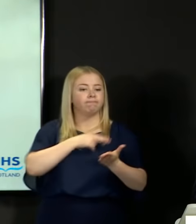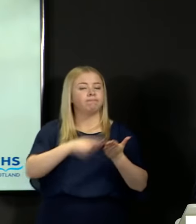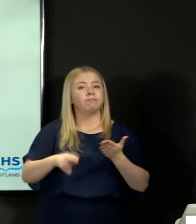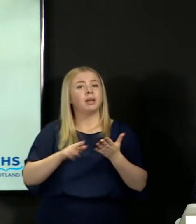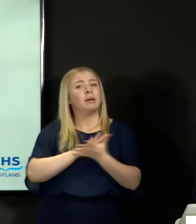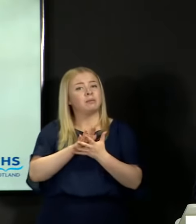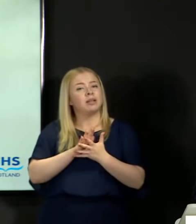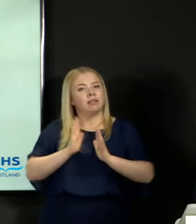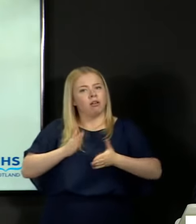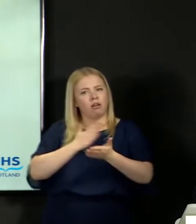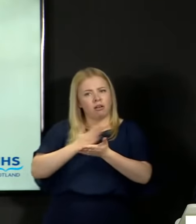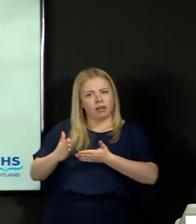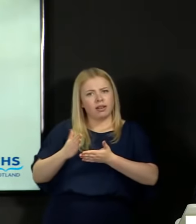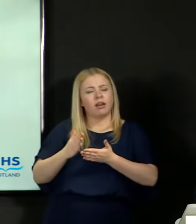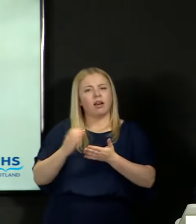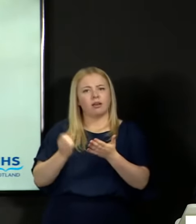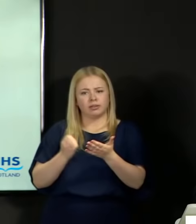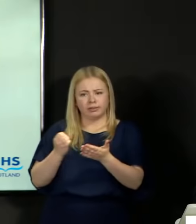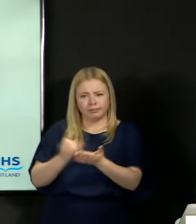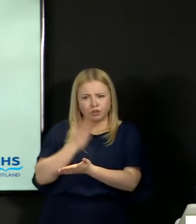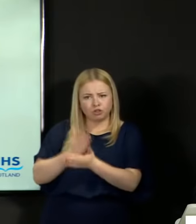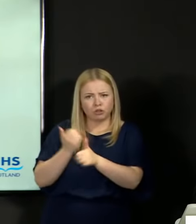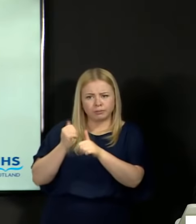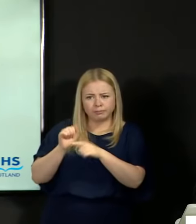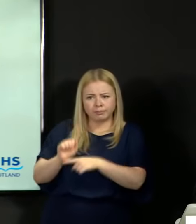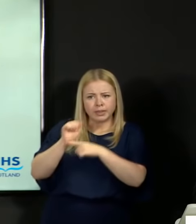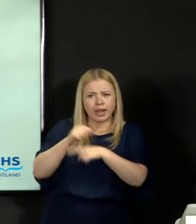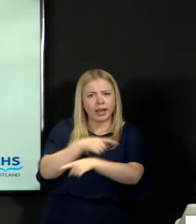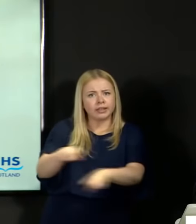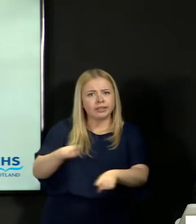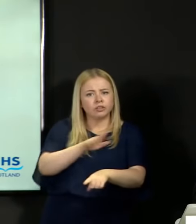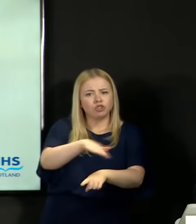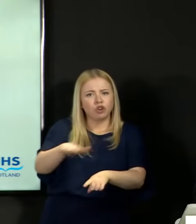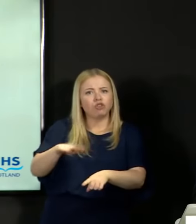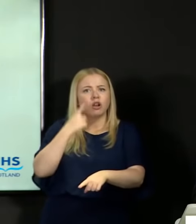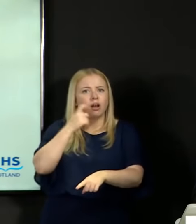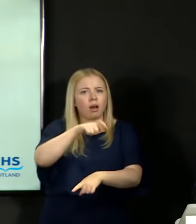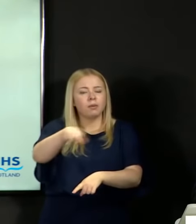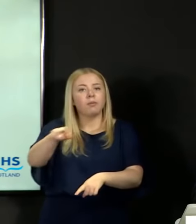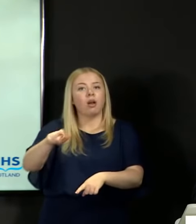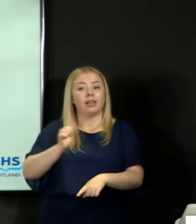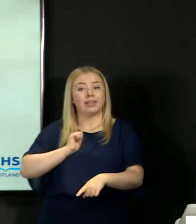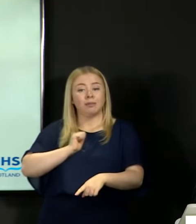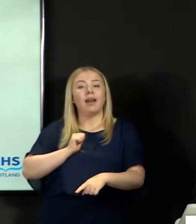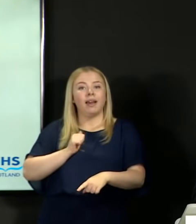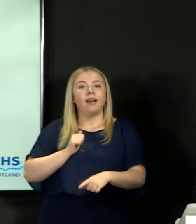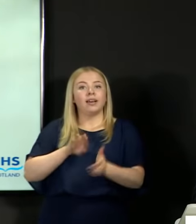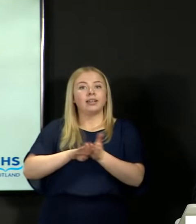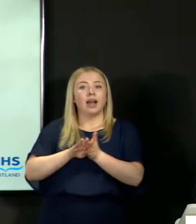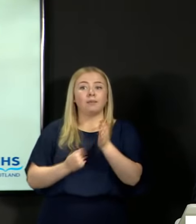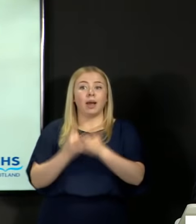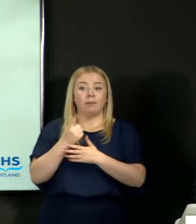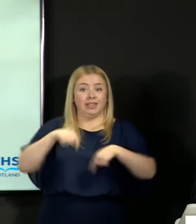that we protect the interests and the life chances of our young people who were due to sit exams from the end of April this year.